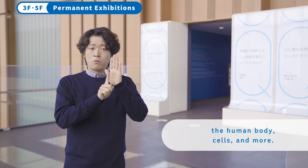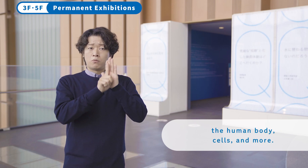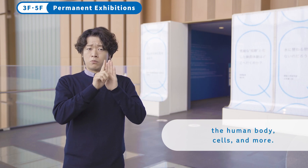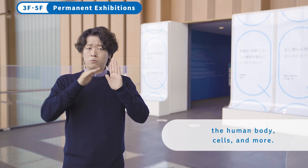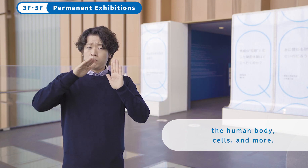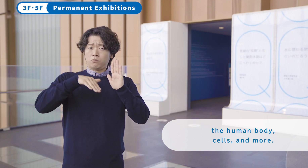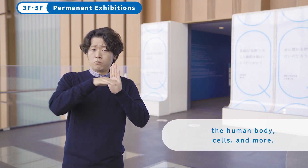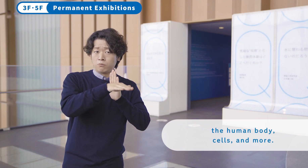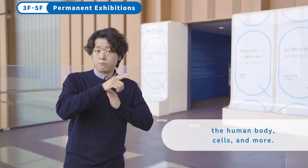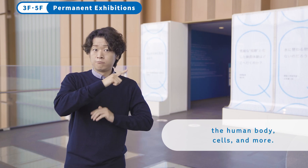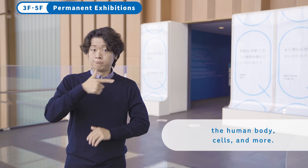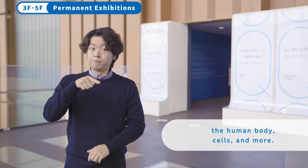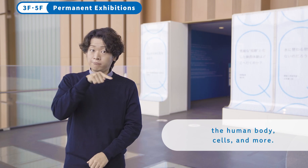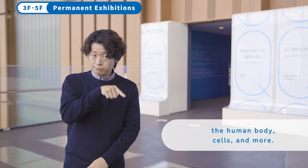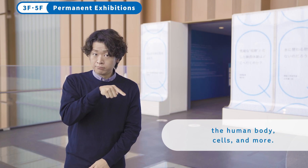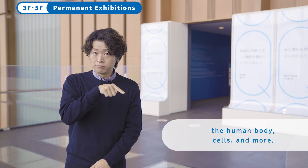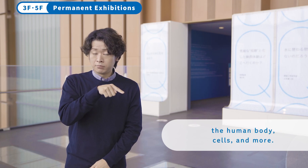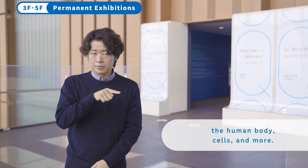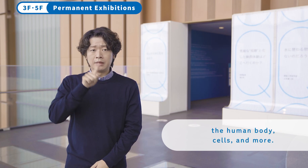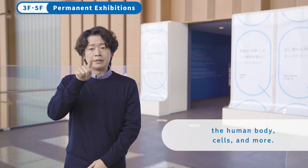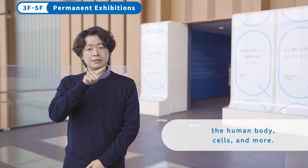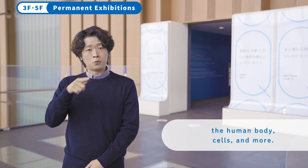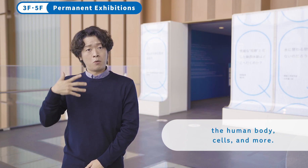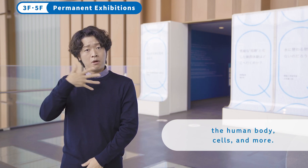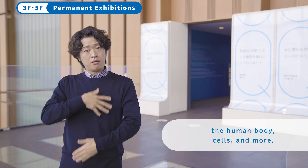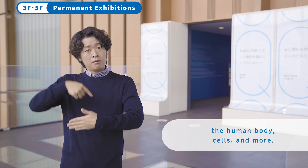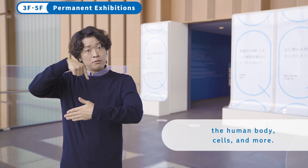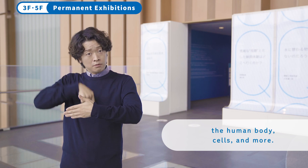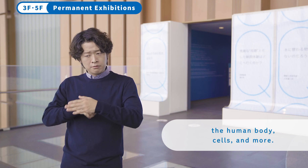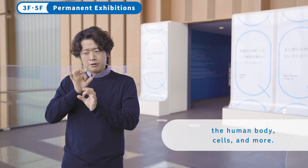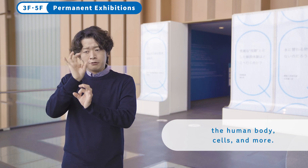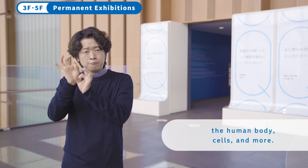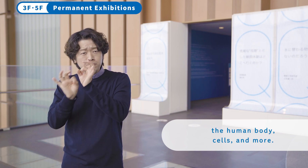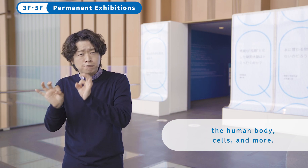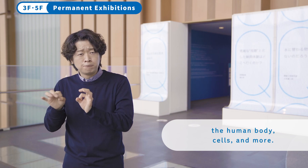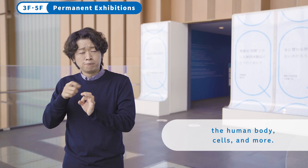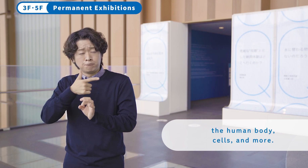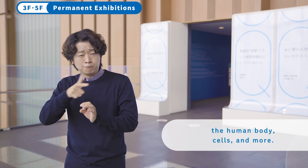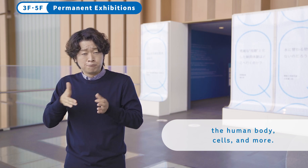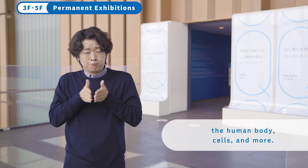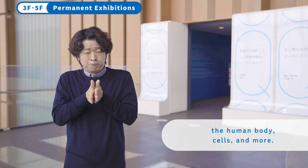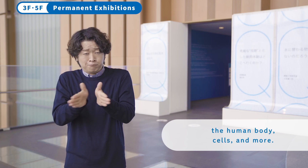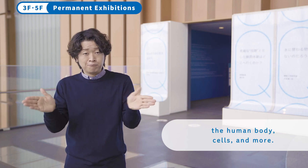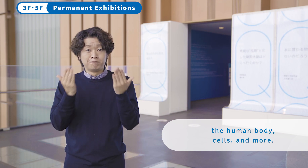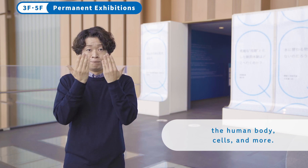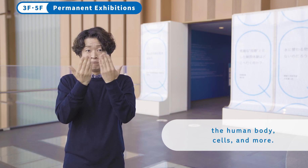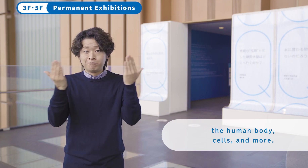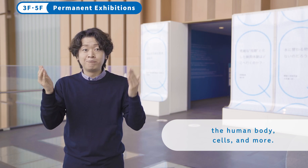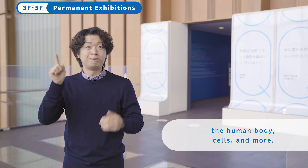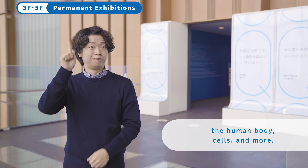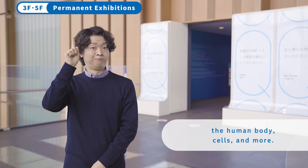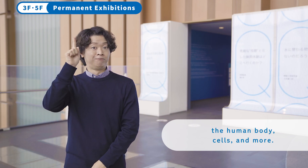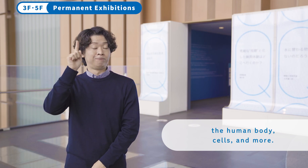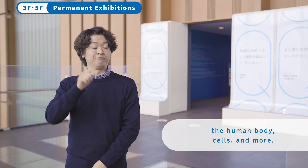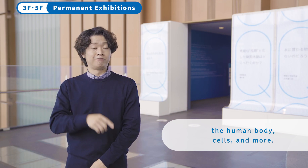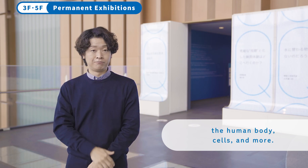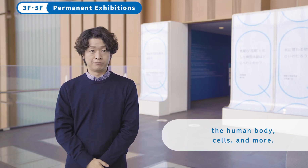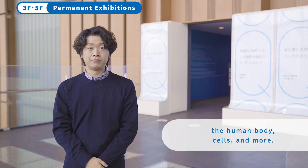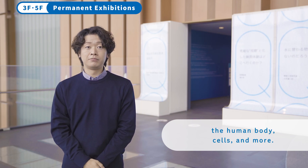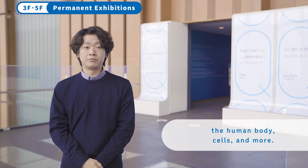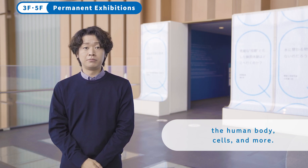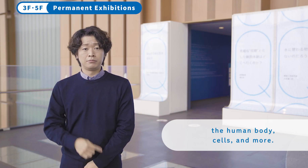the human body, cells, and more.